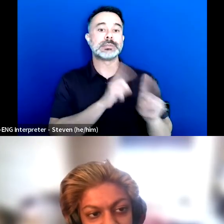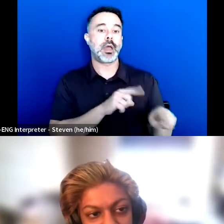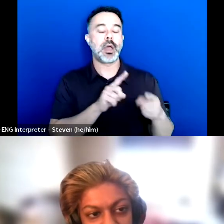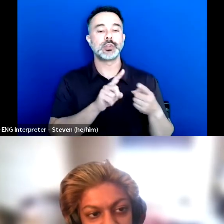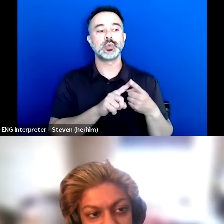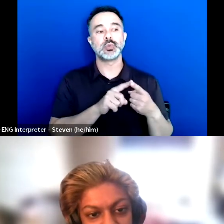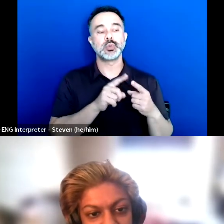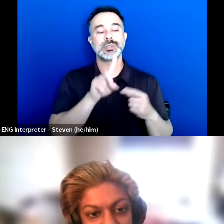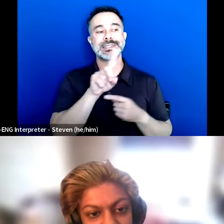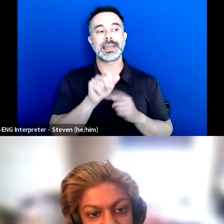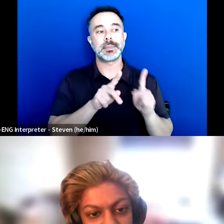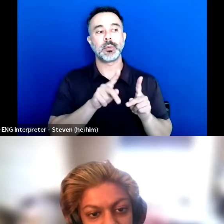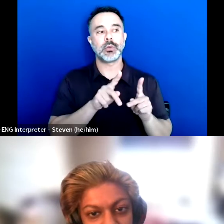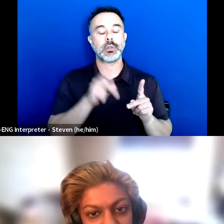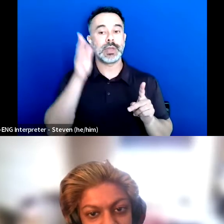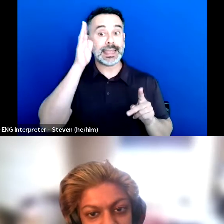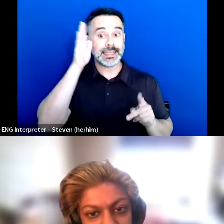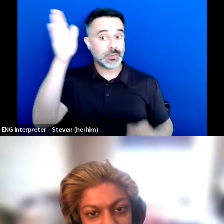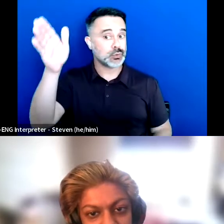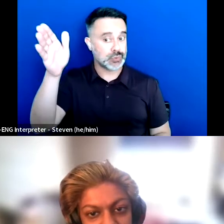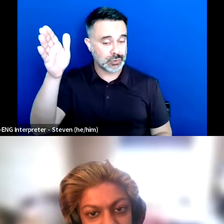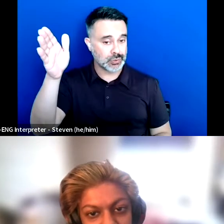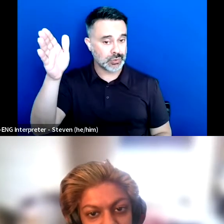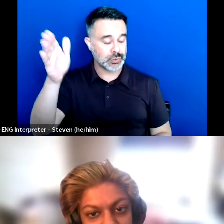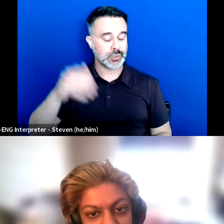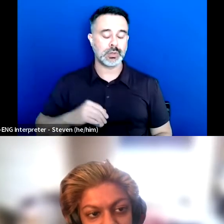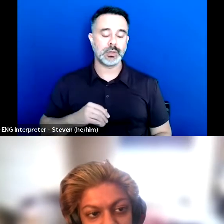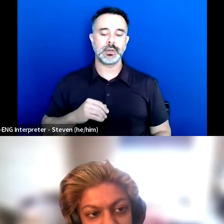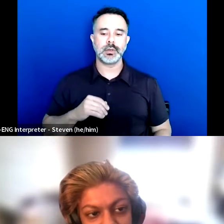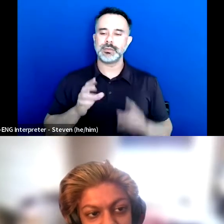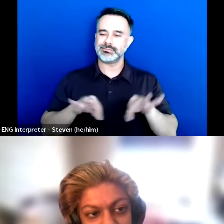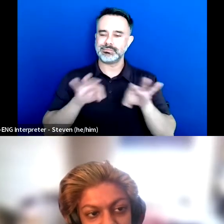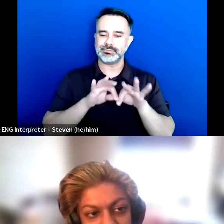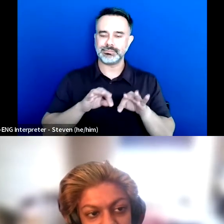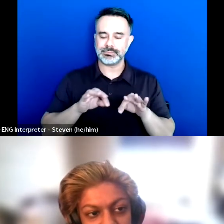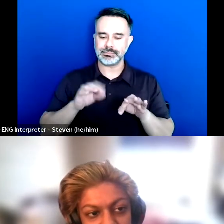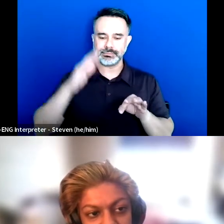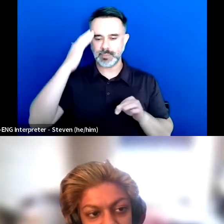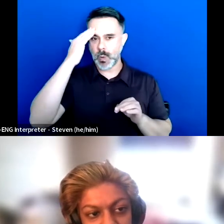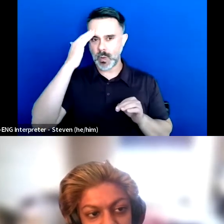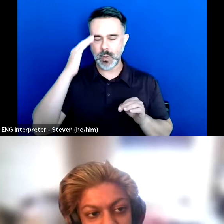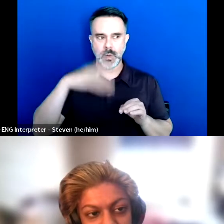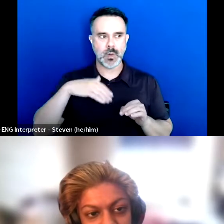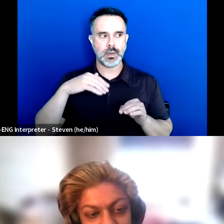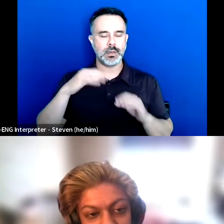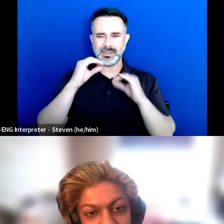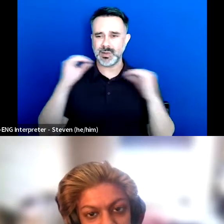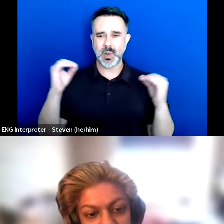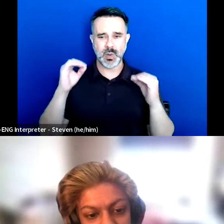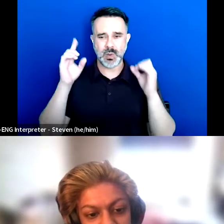And I think it's really important to be aware that no disabled person needs to educate, it's not your job.